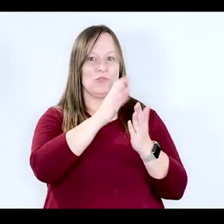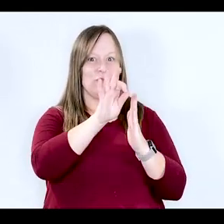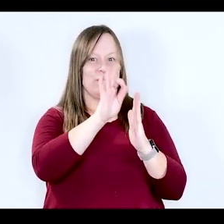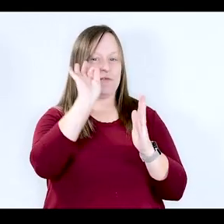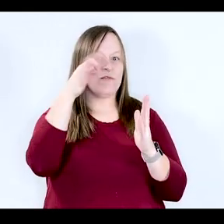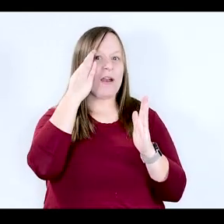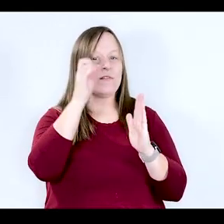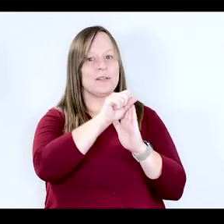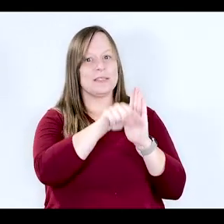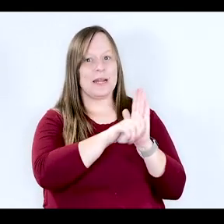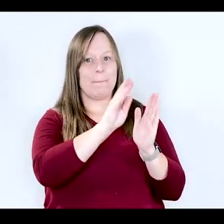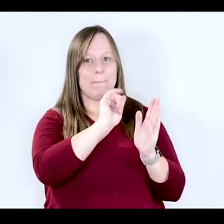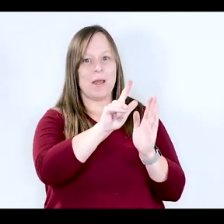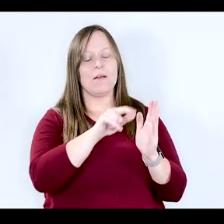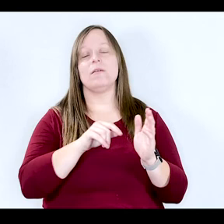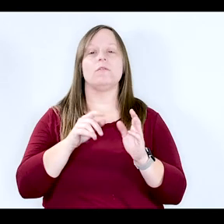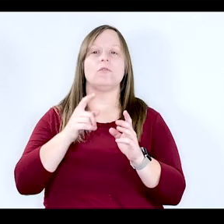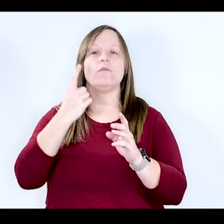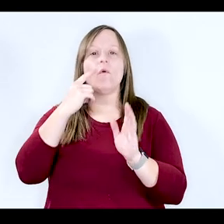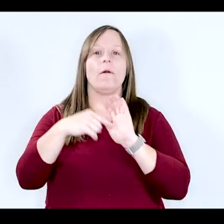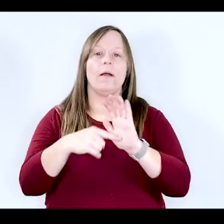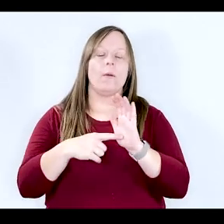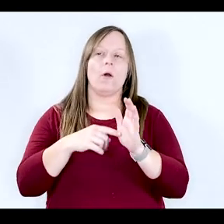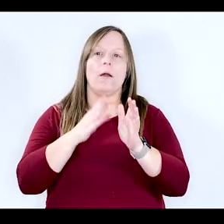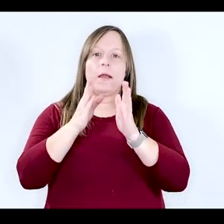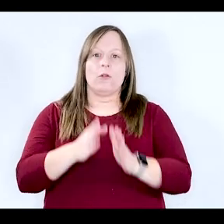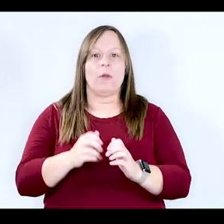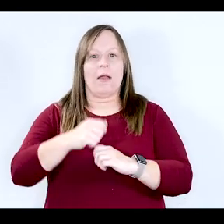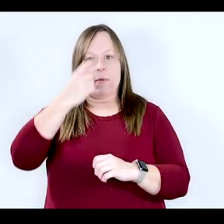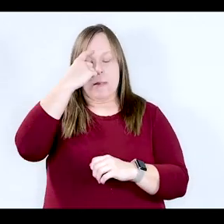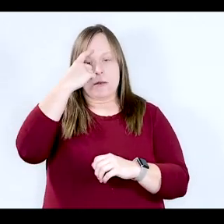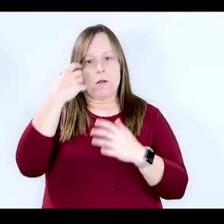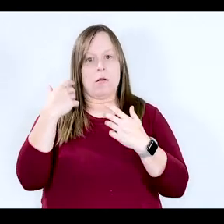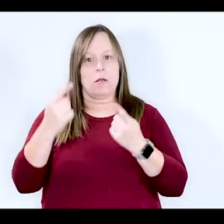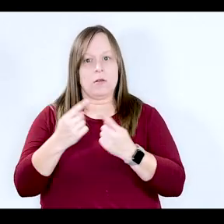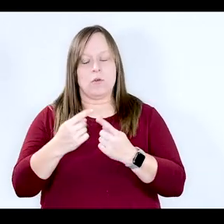and state bills. So individuals who have a mental illness, who have a substance